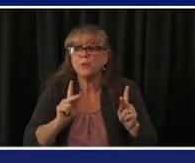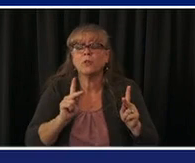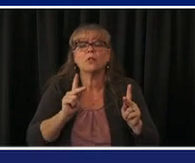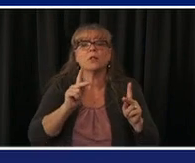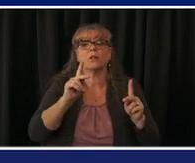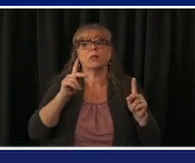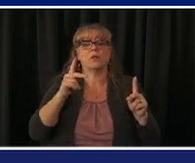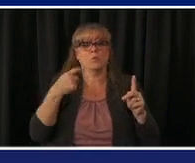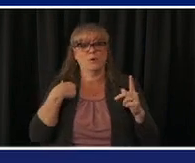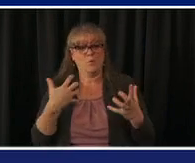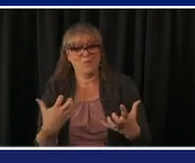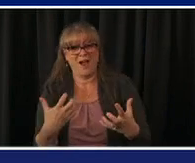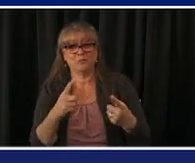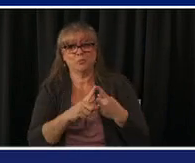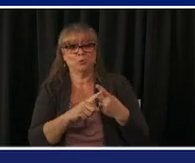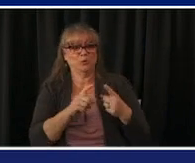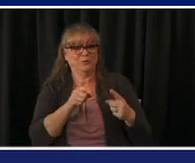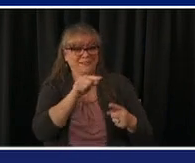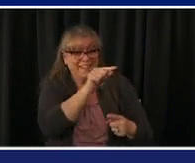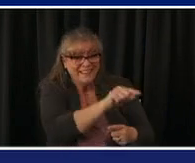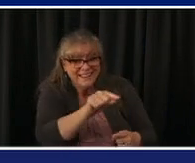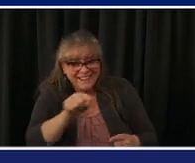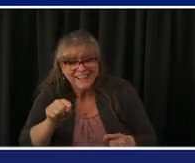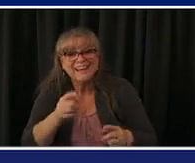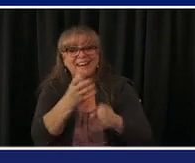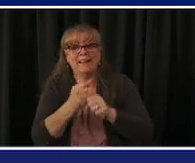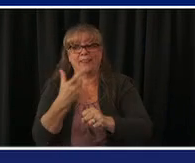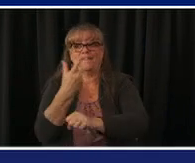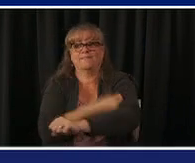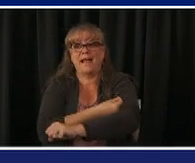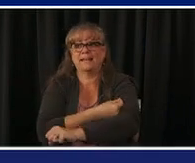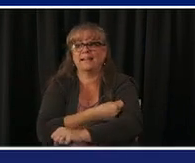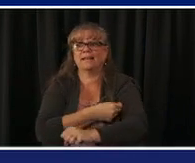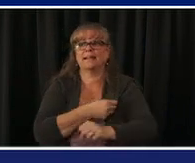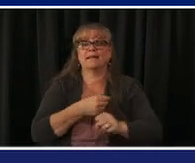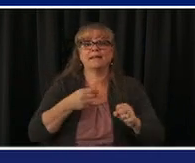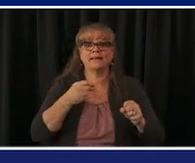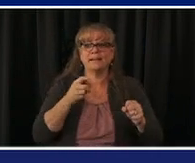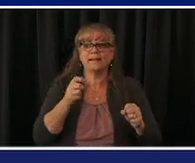we should all celebrate every time somebody else gets vaccinated so we need to serve those that are